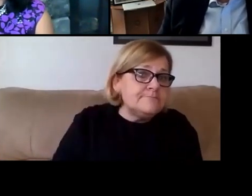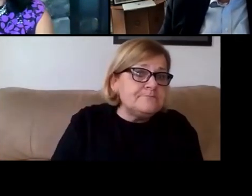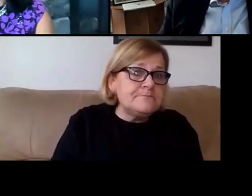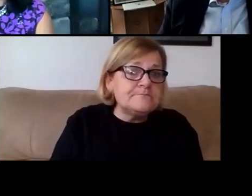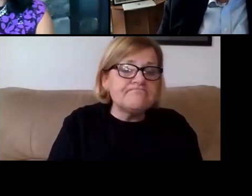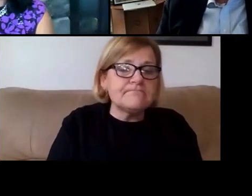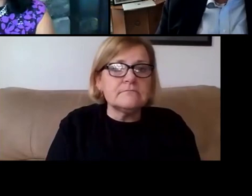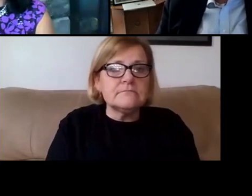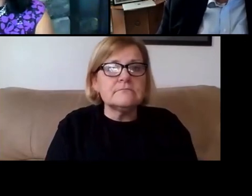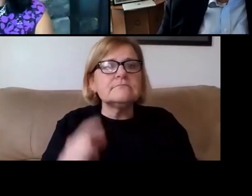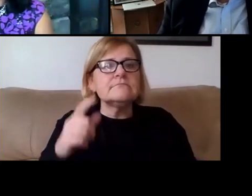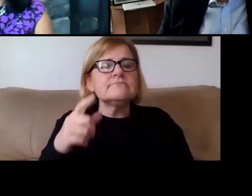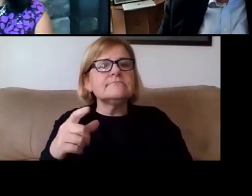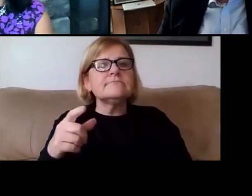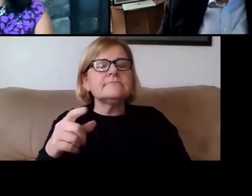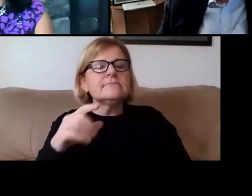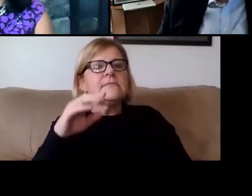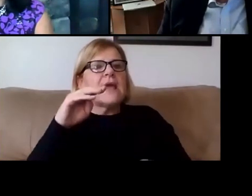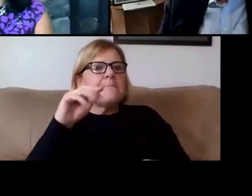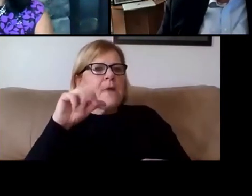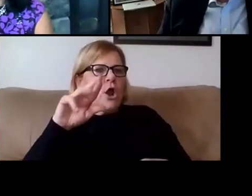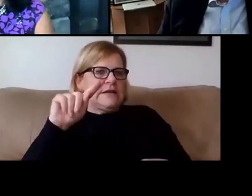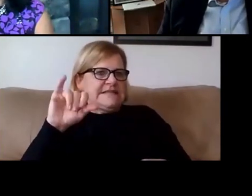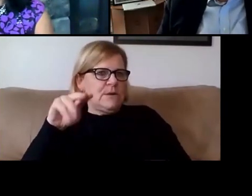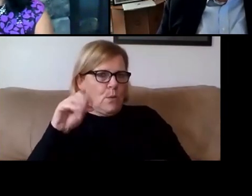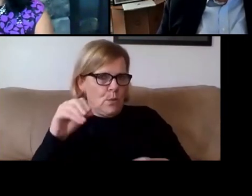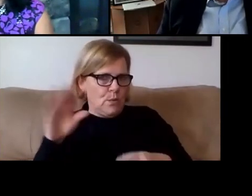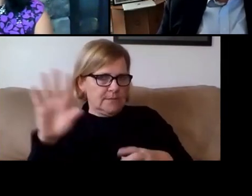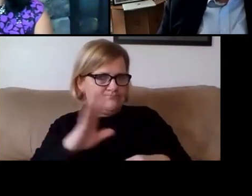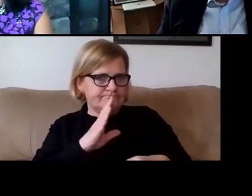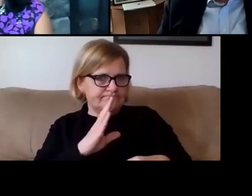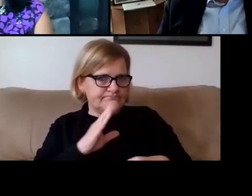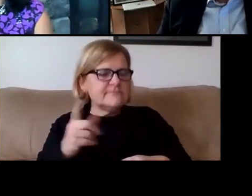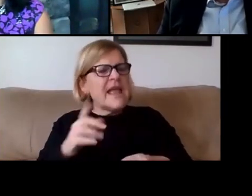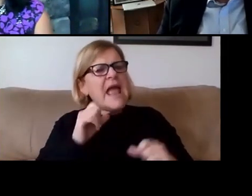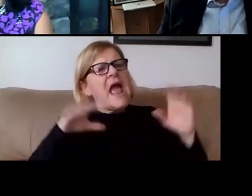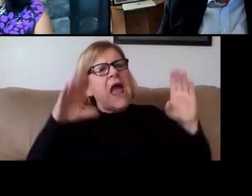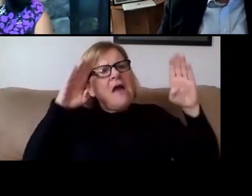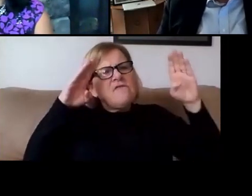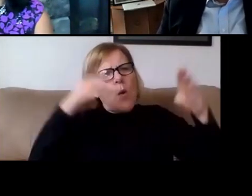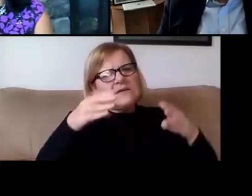I would add that as we really focused on providing a safe environment,